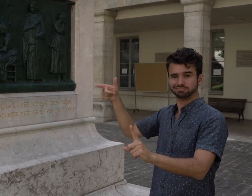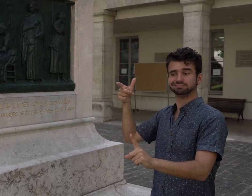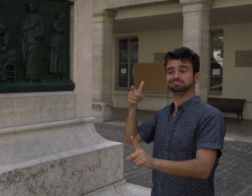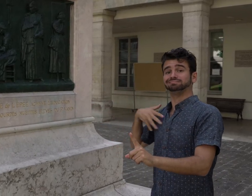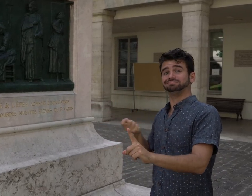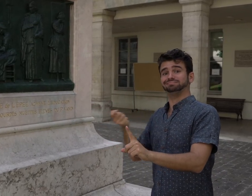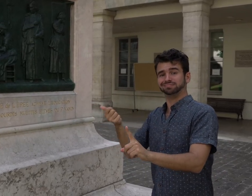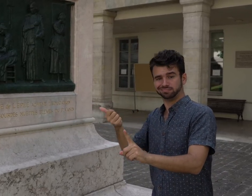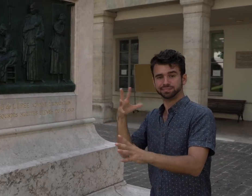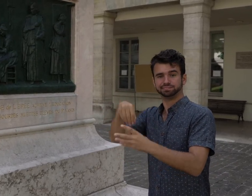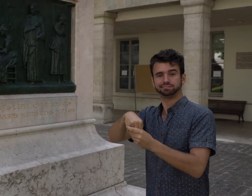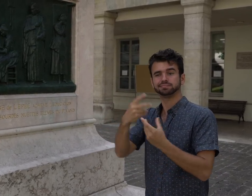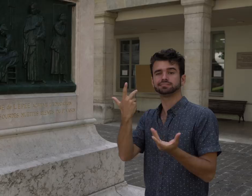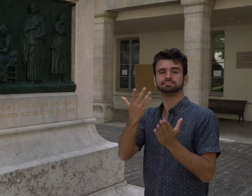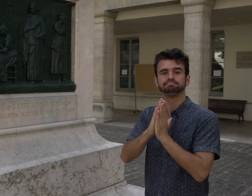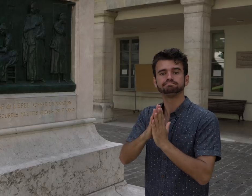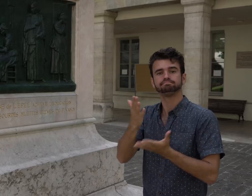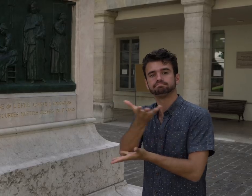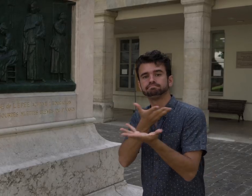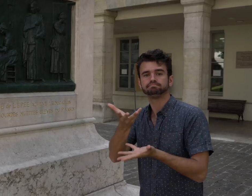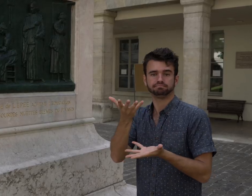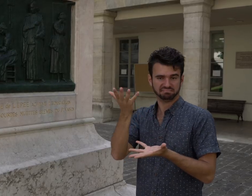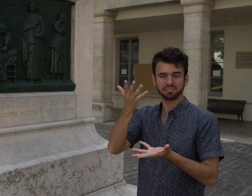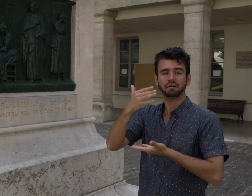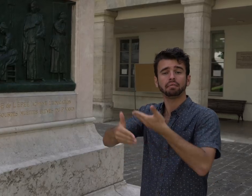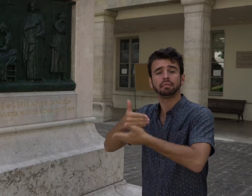Charles-Michel de l'Épée has involved a church (religious).